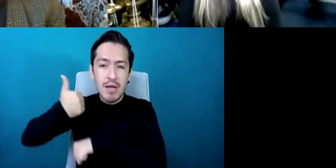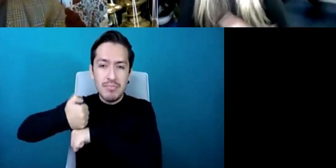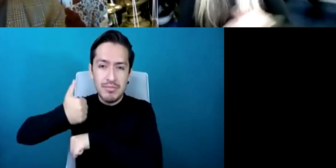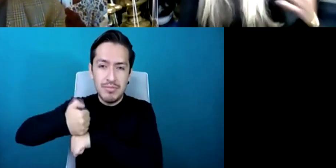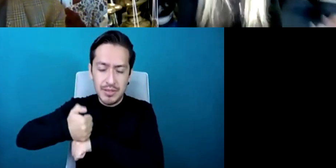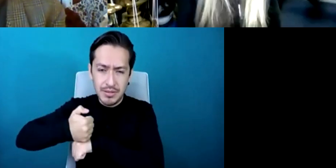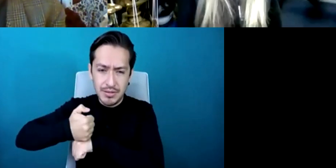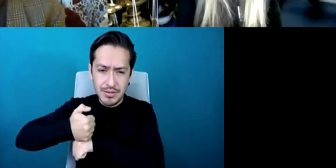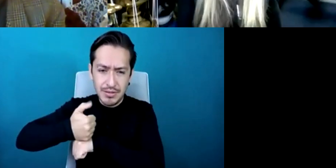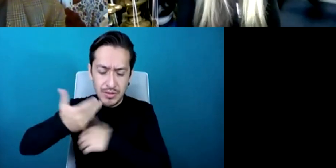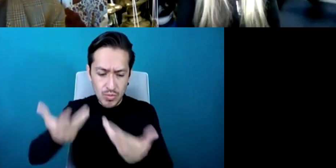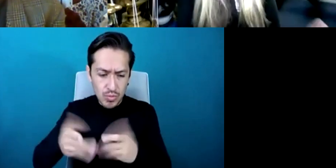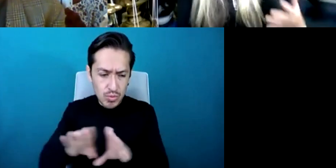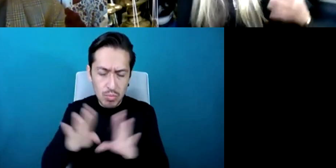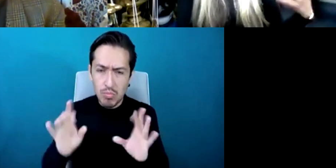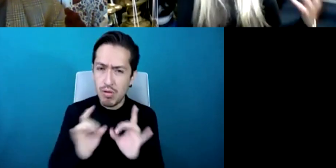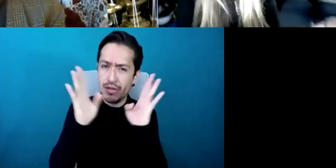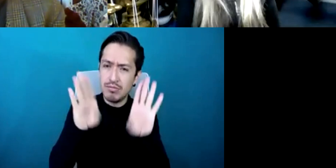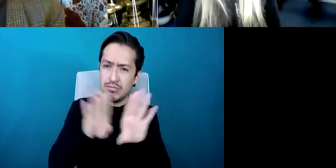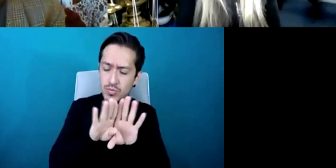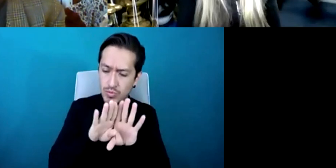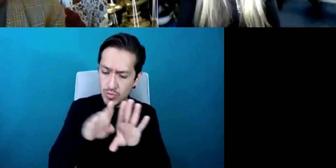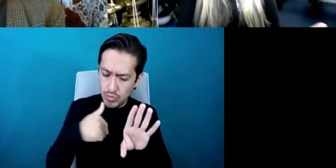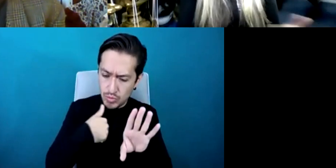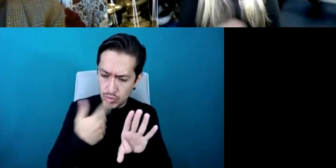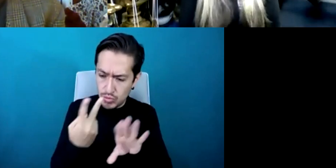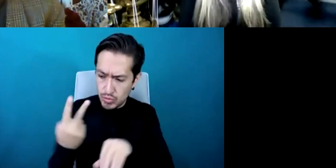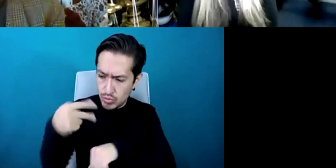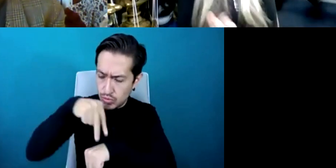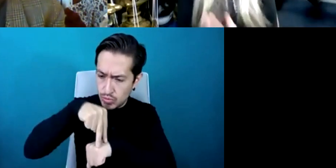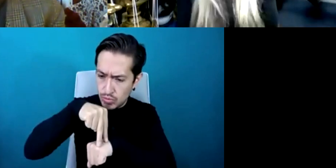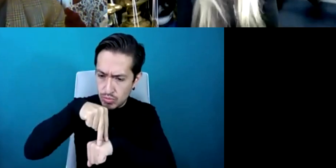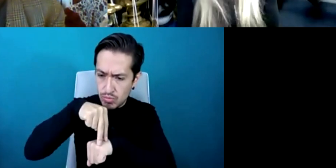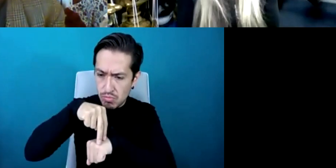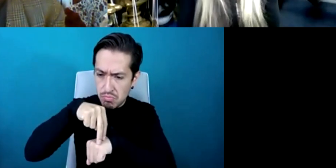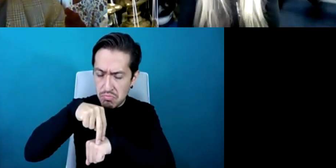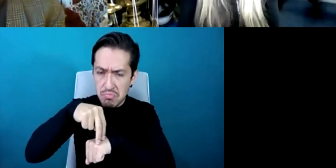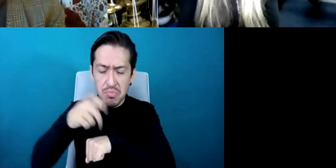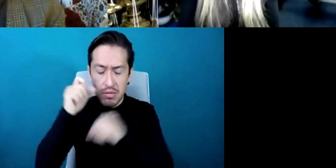come here to the office you know at the same time each day i could go home I could wake up in the